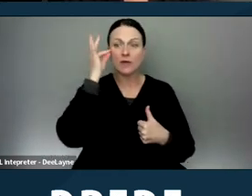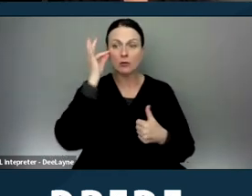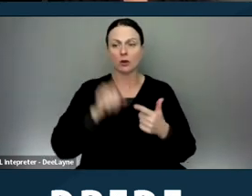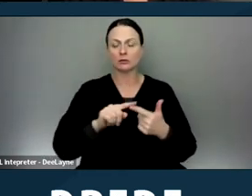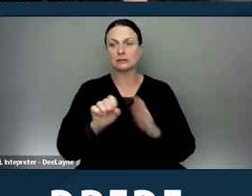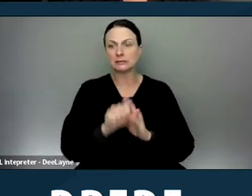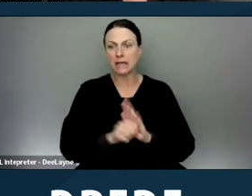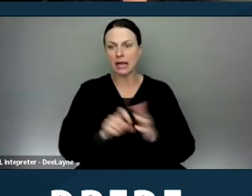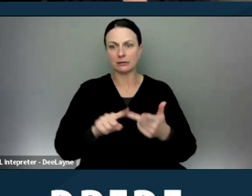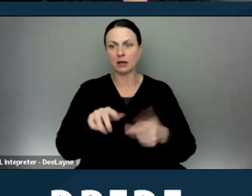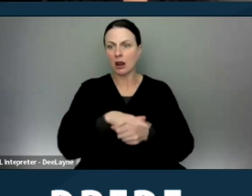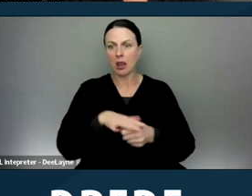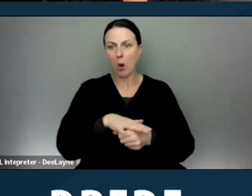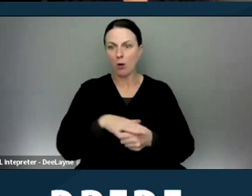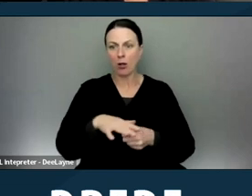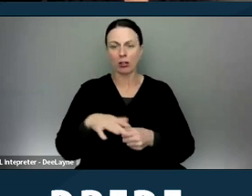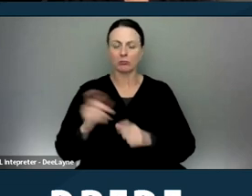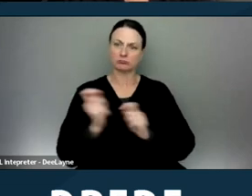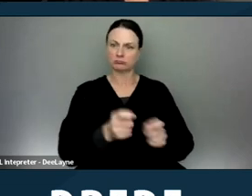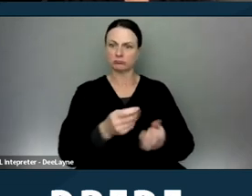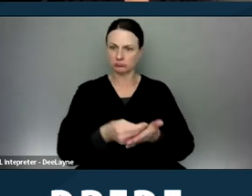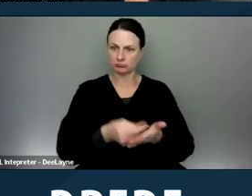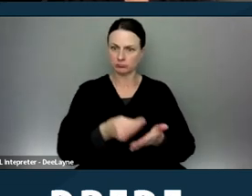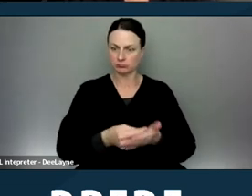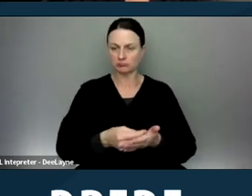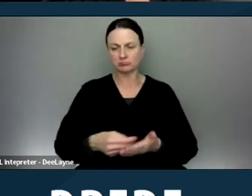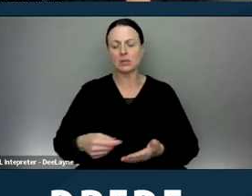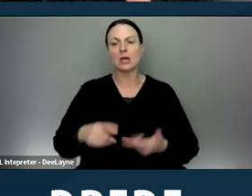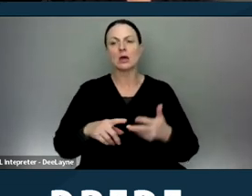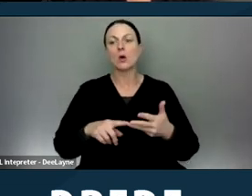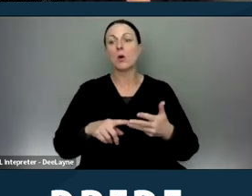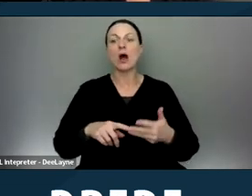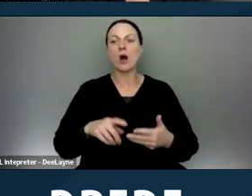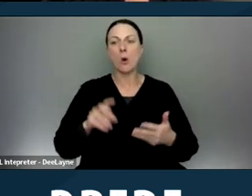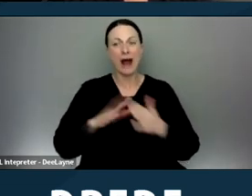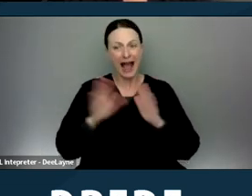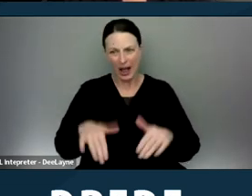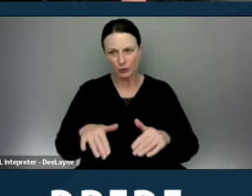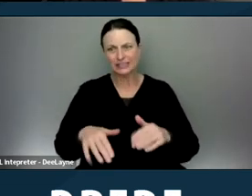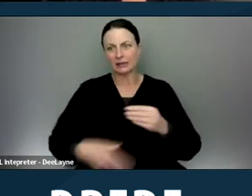or local public assistance and federal, state or local housing subsidies.